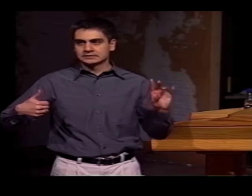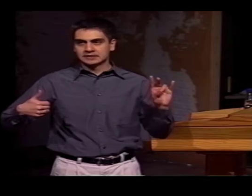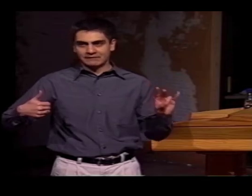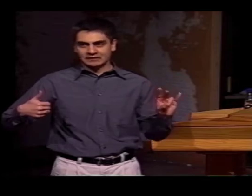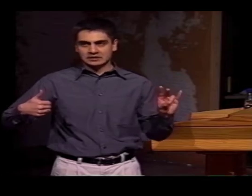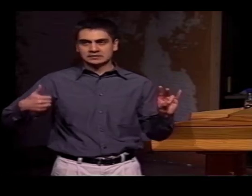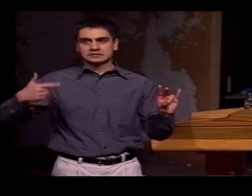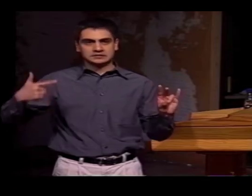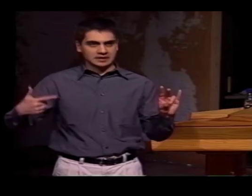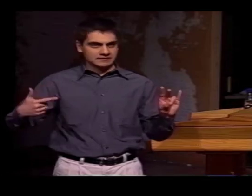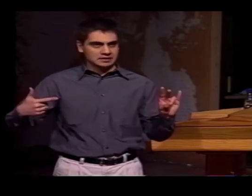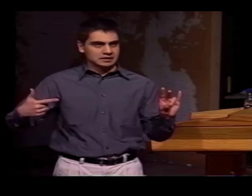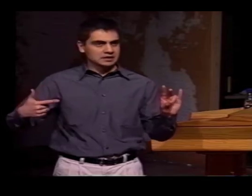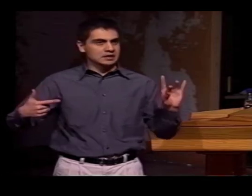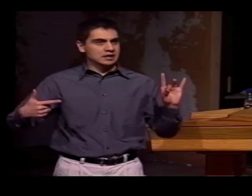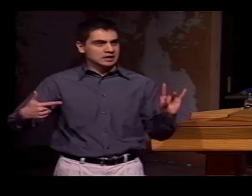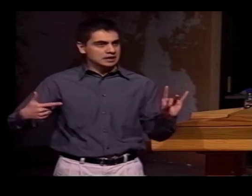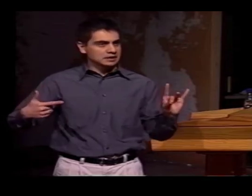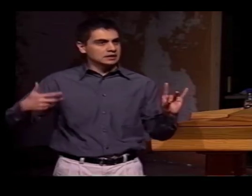LSM, 6, 7,